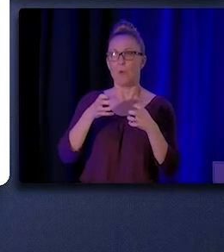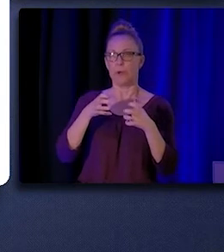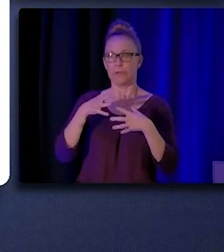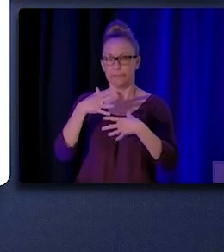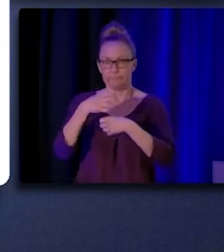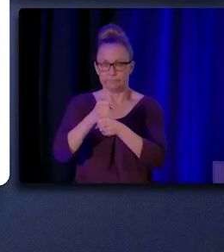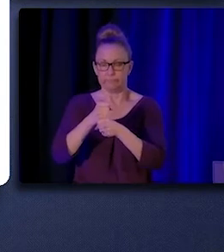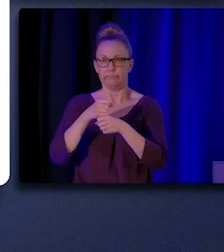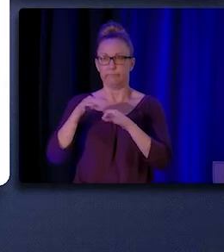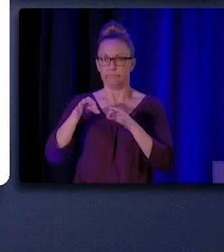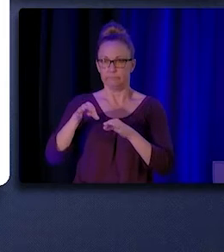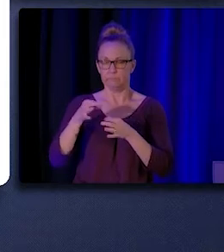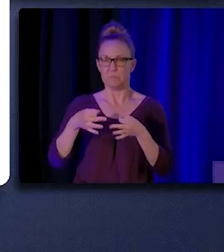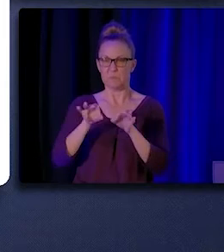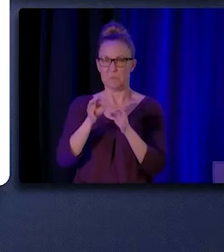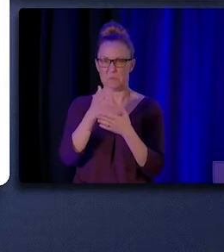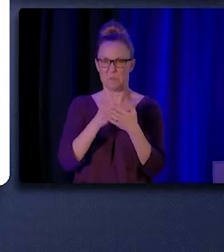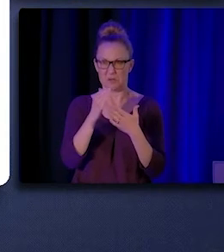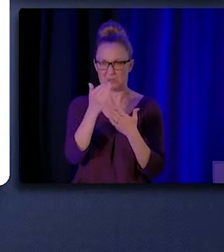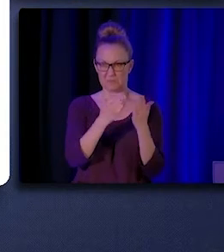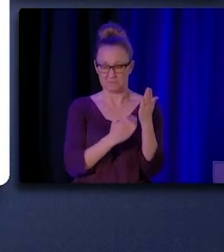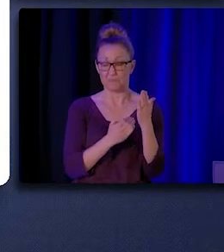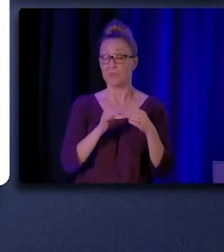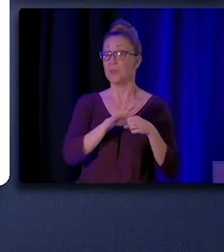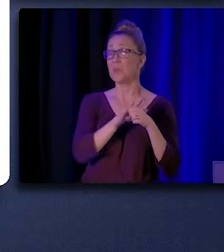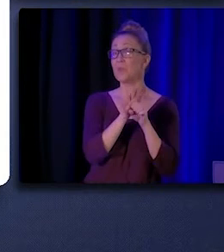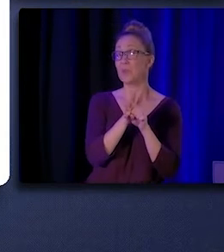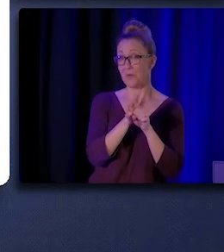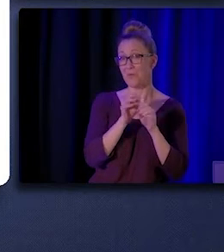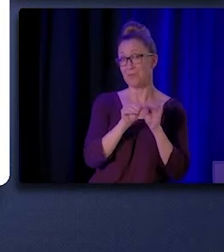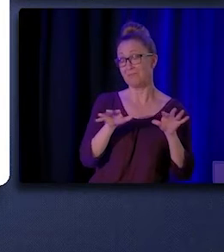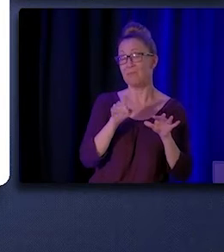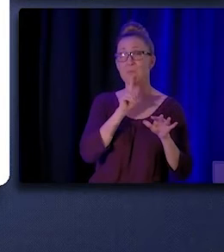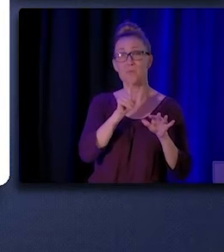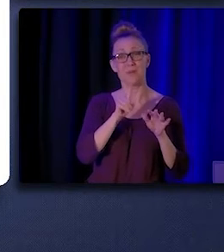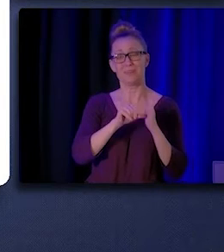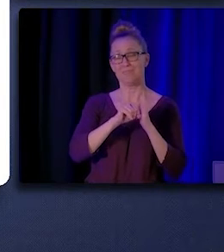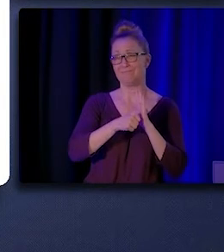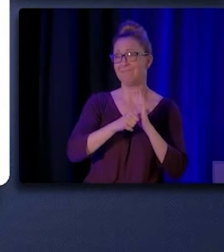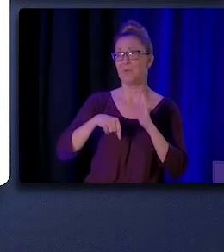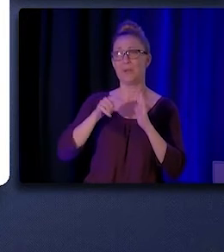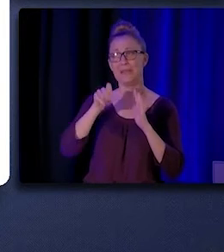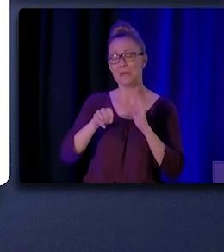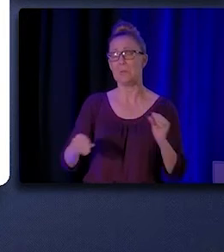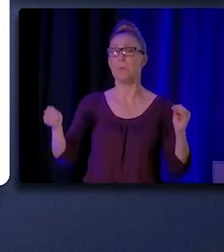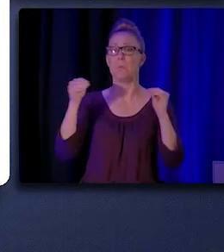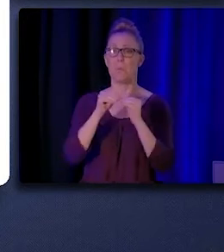First is that the COVID-19 pandemic highlighted the need and created demand for more CHW/Ps.